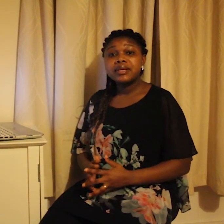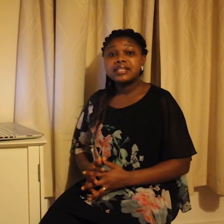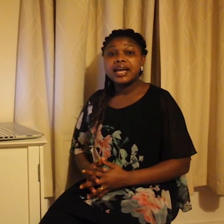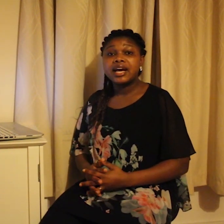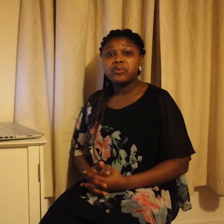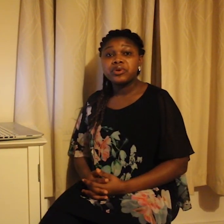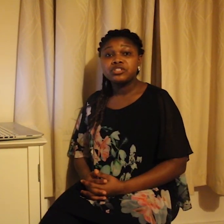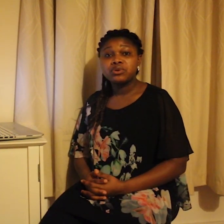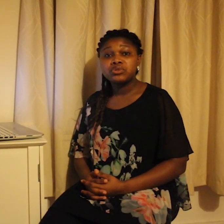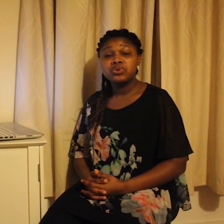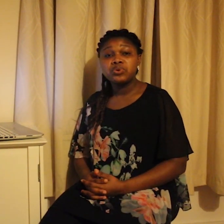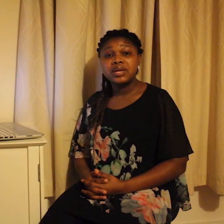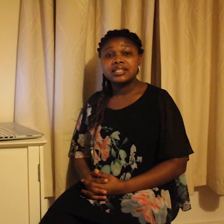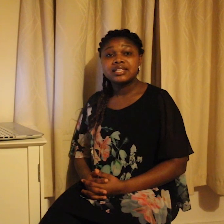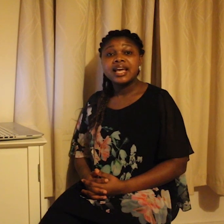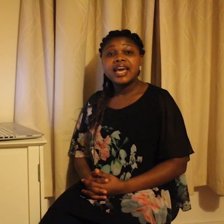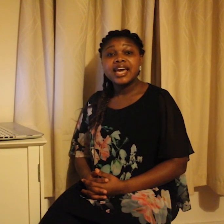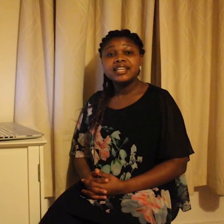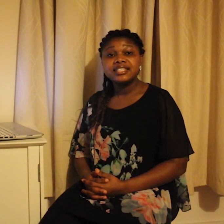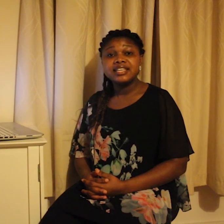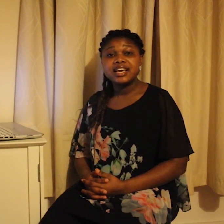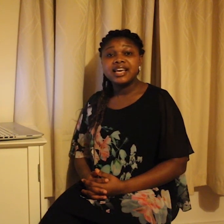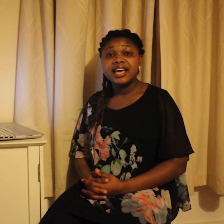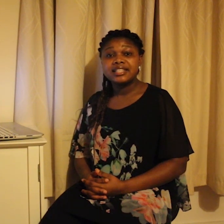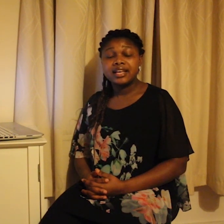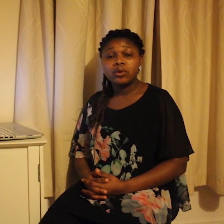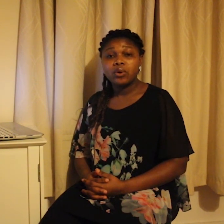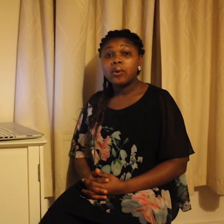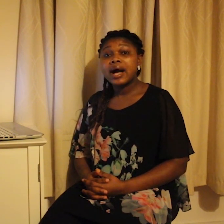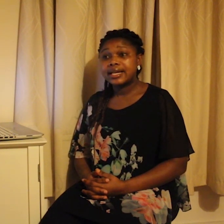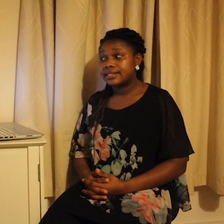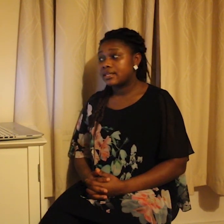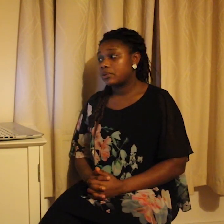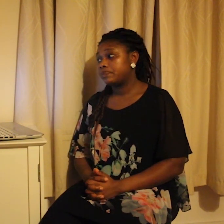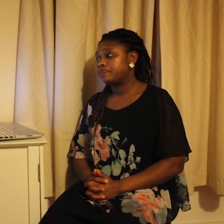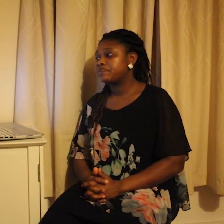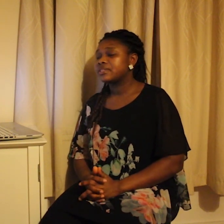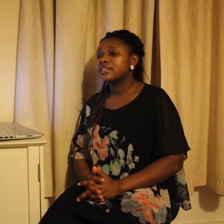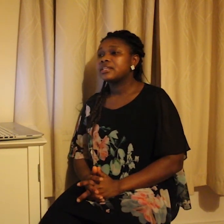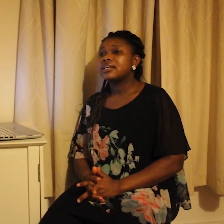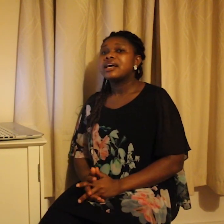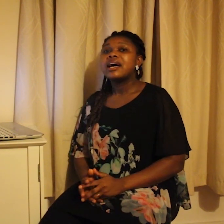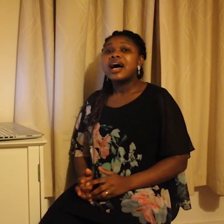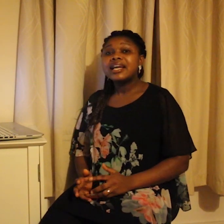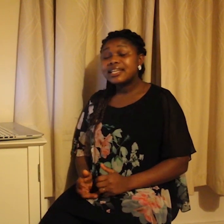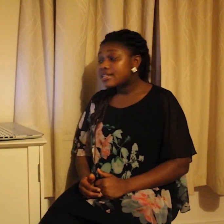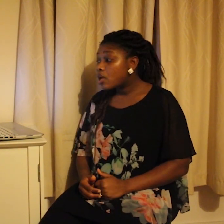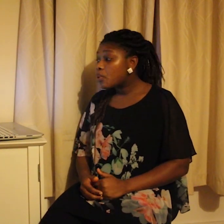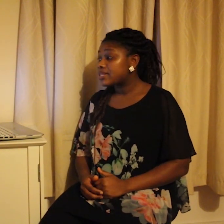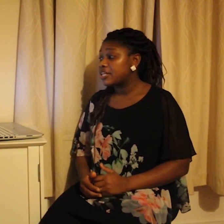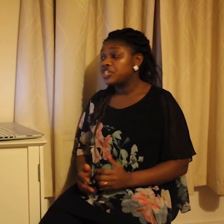Adamorobe Signed Language is also known as AdaSL. AdaSL is an indigenous village